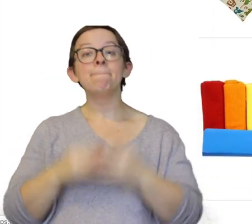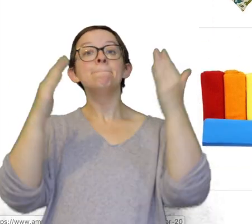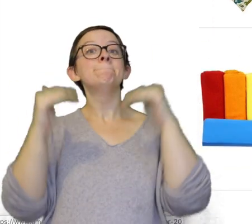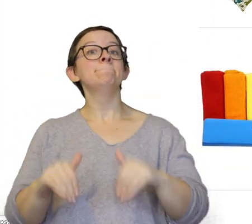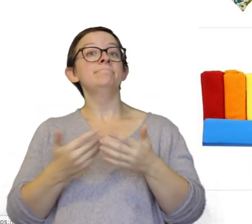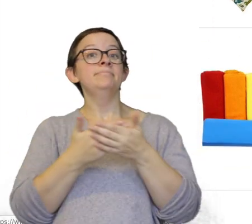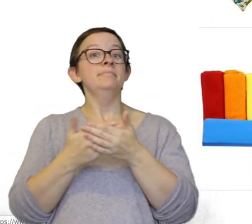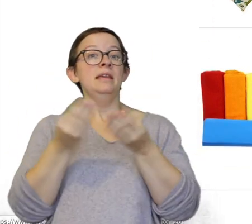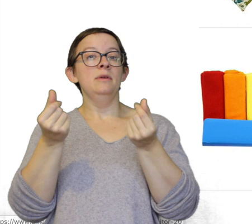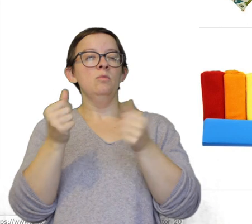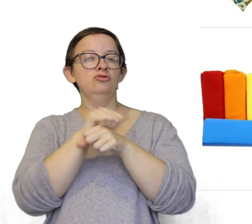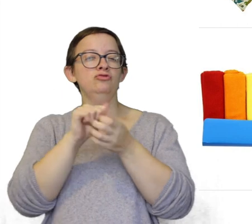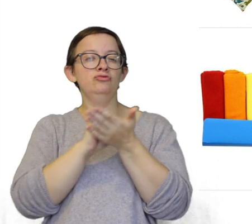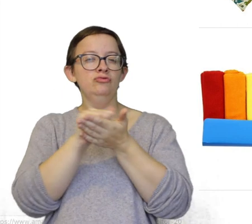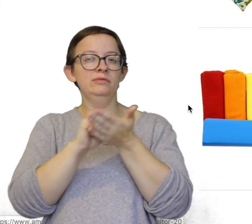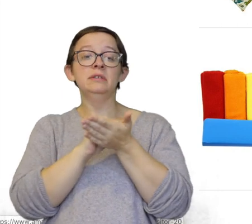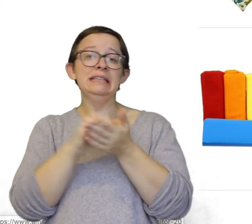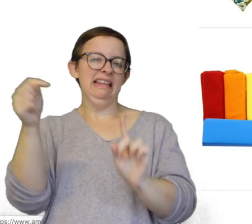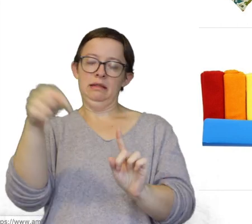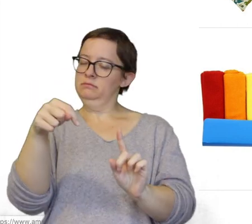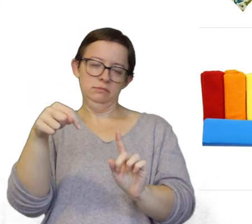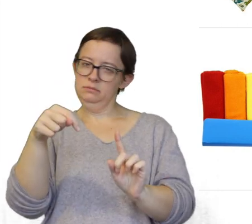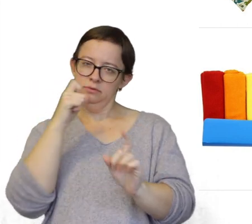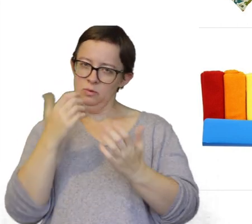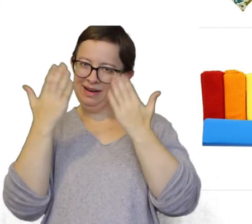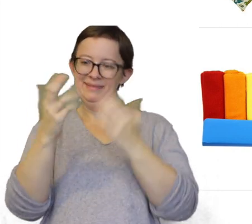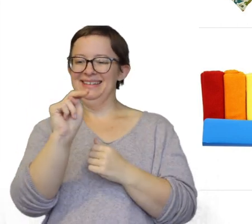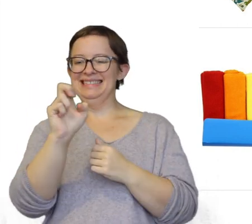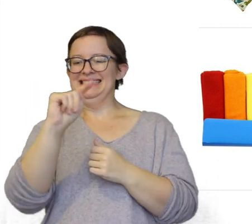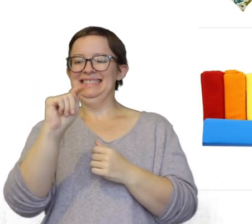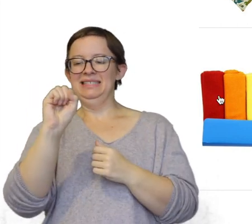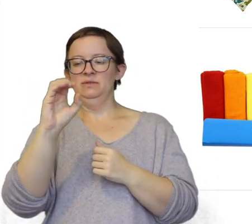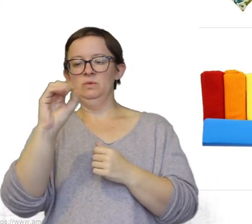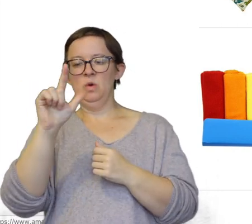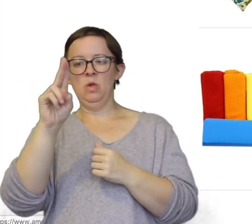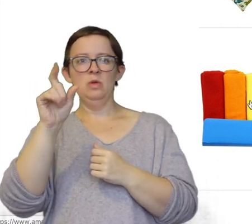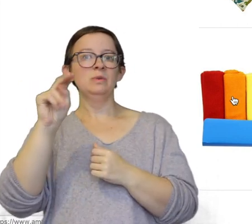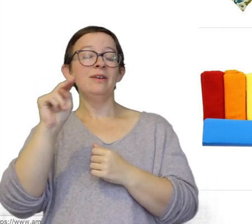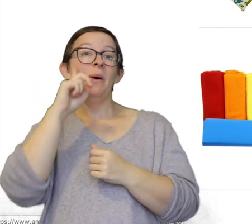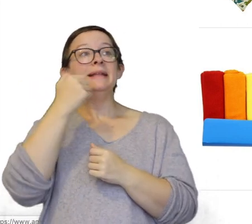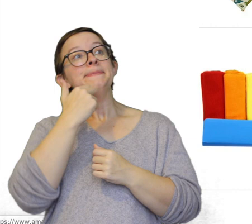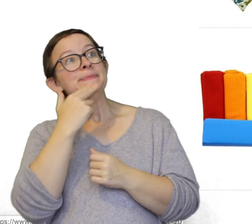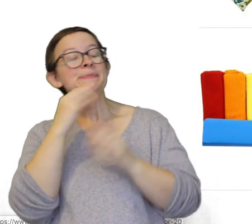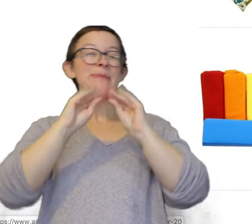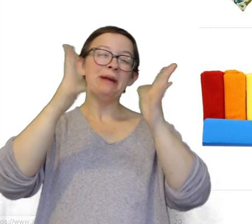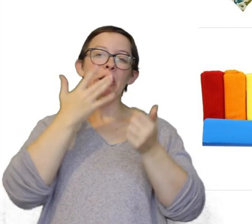Next is baby washcloths. These I would definitely not recommend... the Neat Solutions. They looked really cute because they're bright and colors,